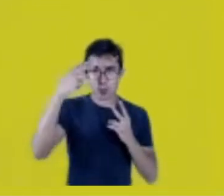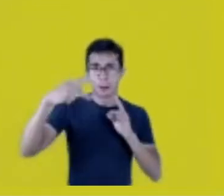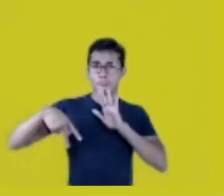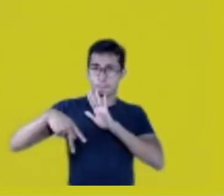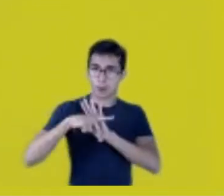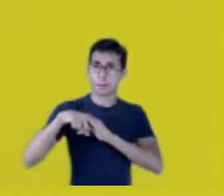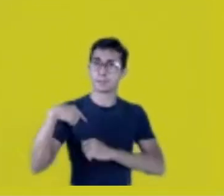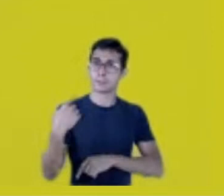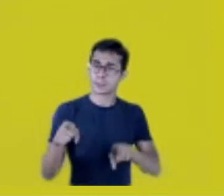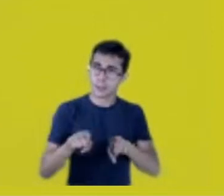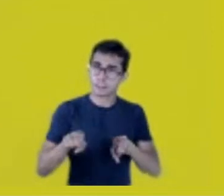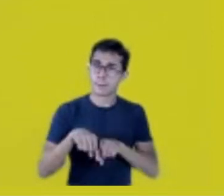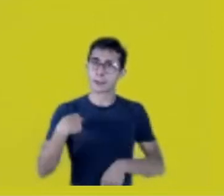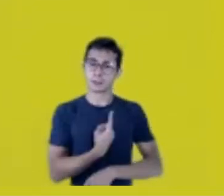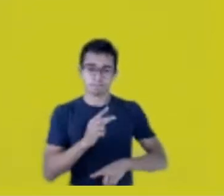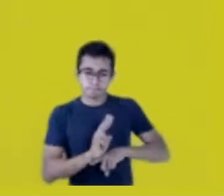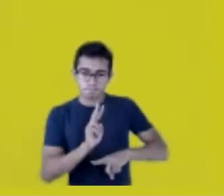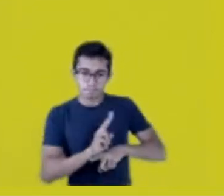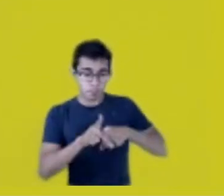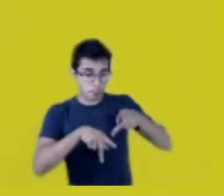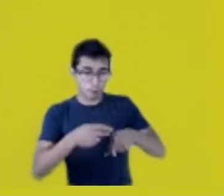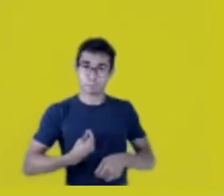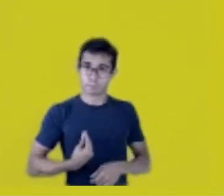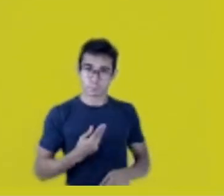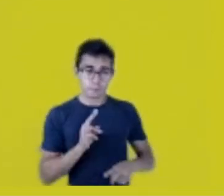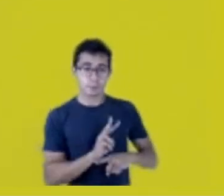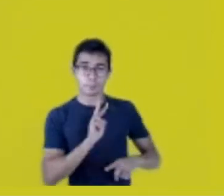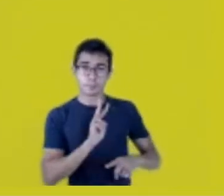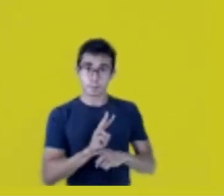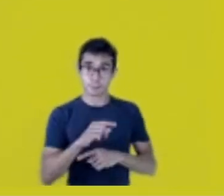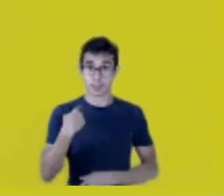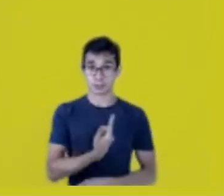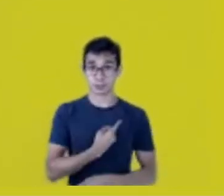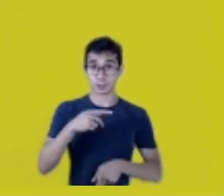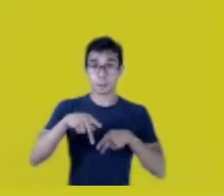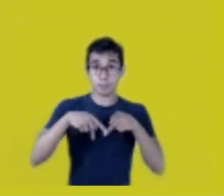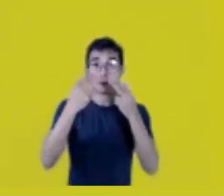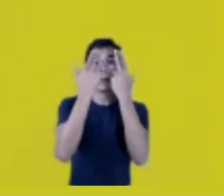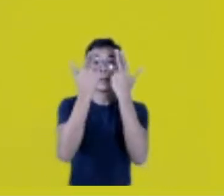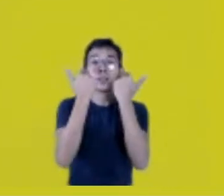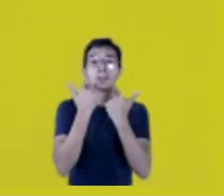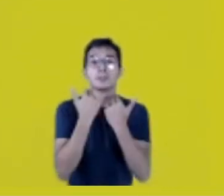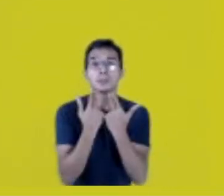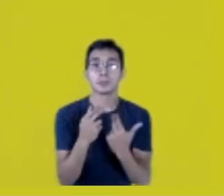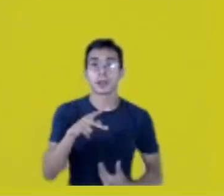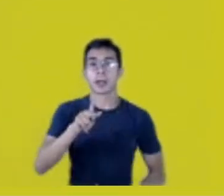And I want to say that each Kaingáng is born with a mission.